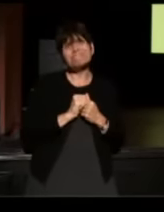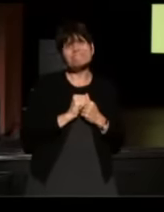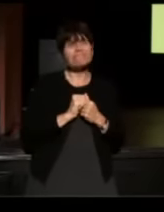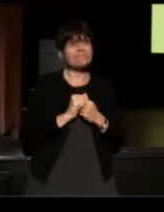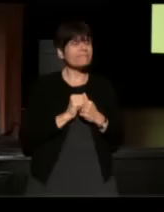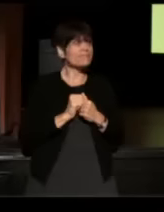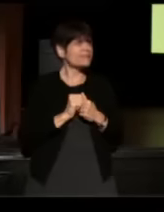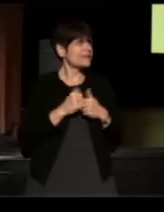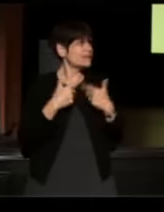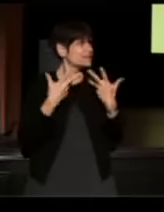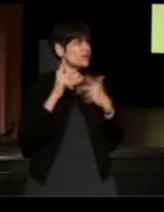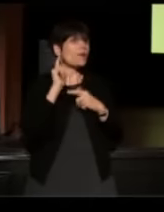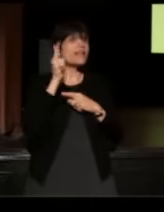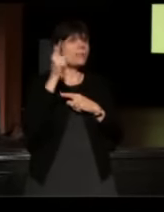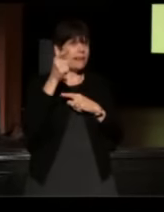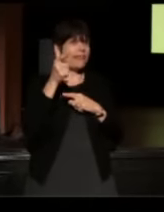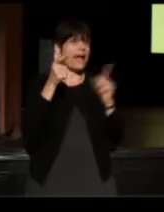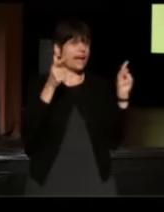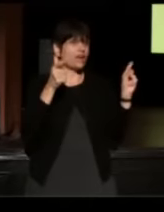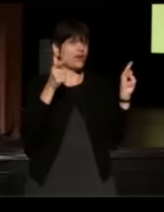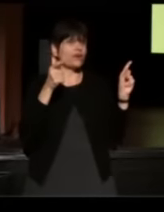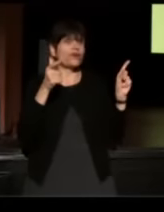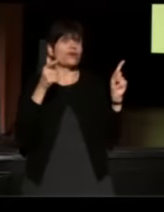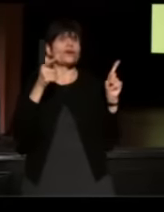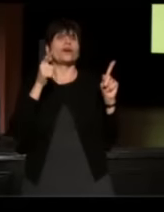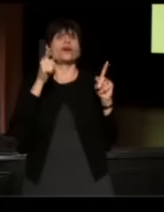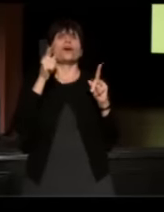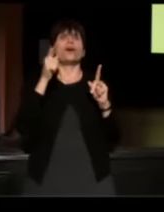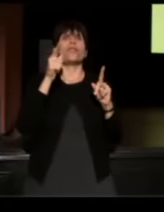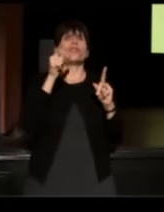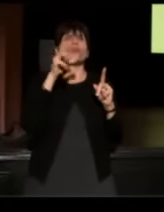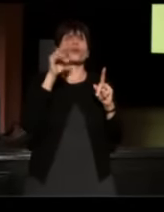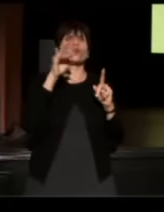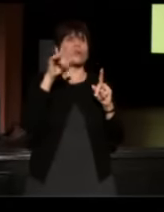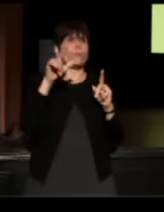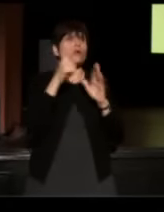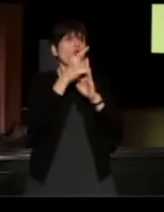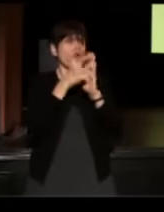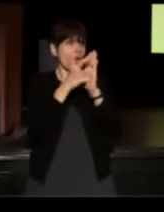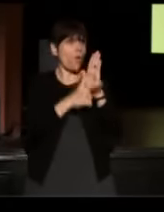So a little while later the criminal lawyer husband, Carl, came to Story Corps to rebut that.